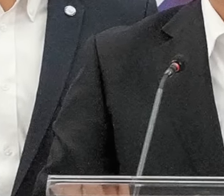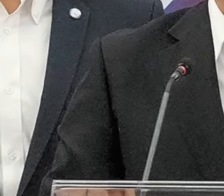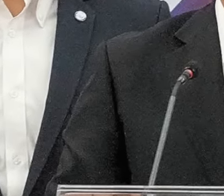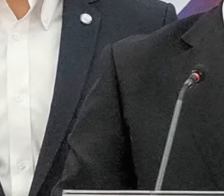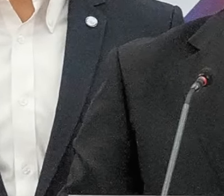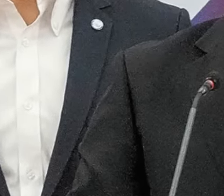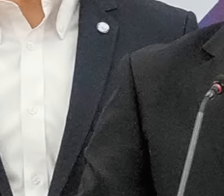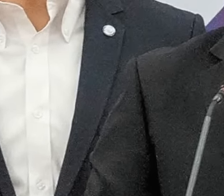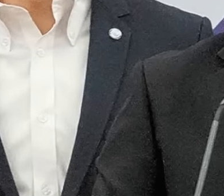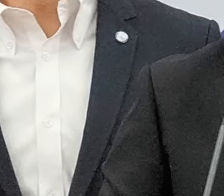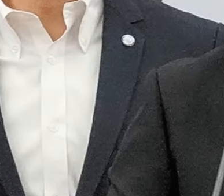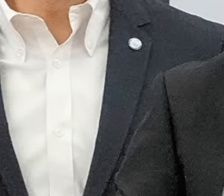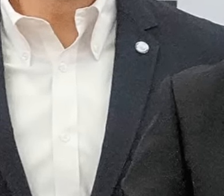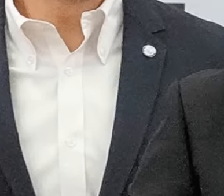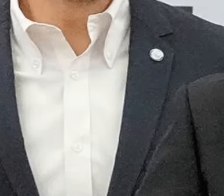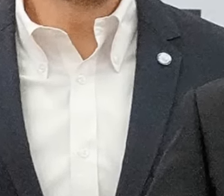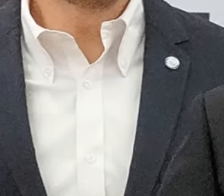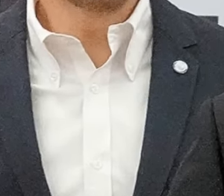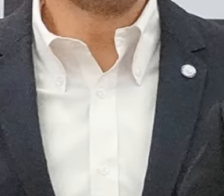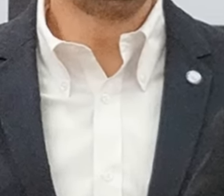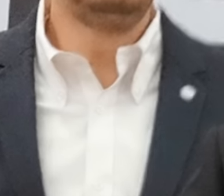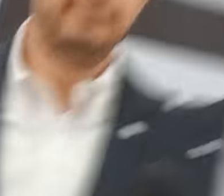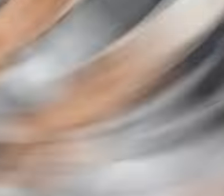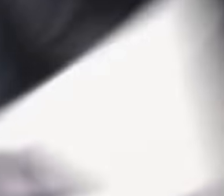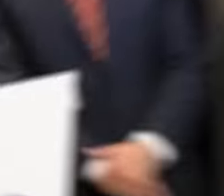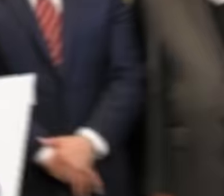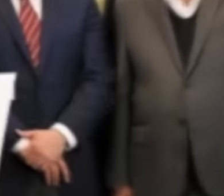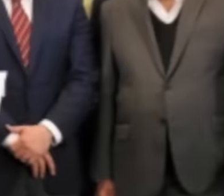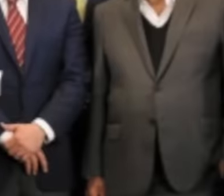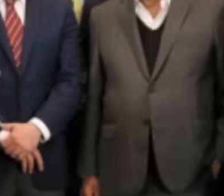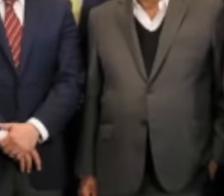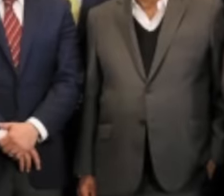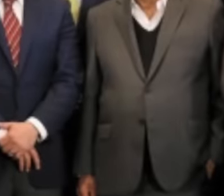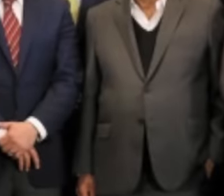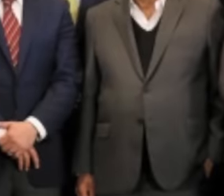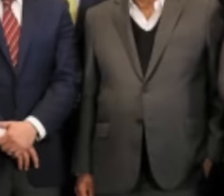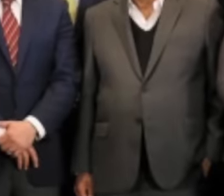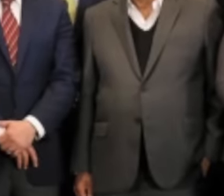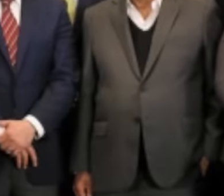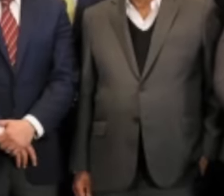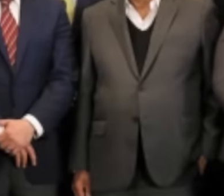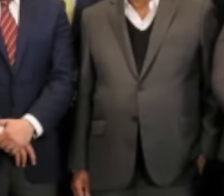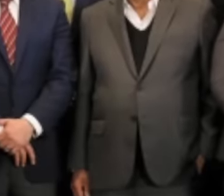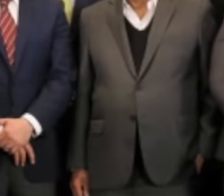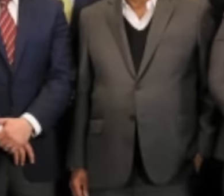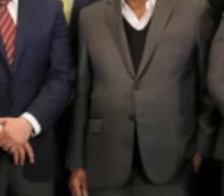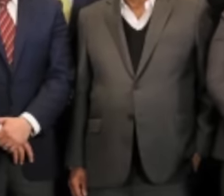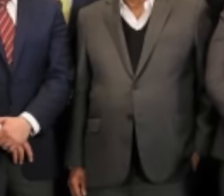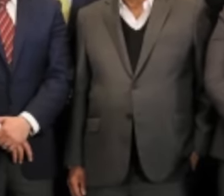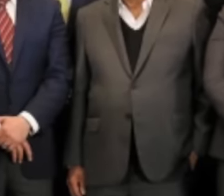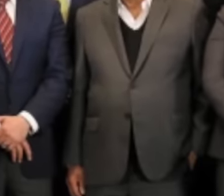this, representatives of the Pri Pan and PRD will be left without registration and in the future